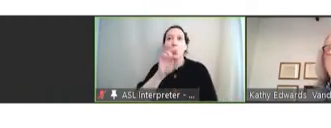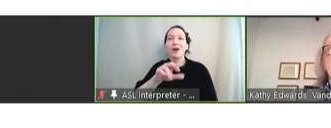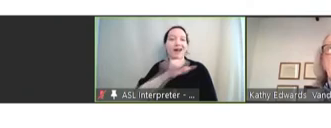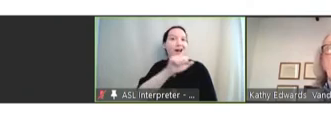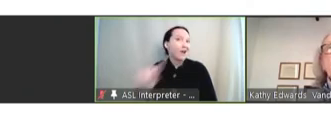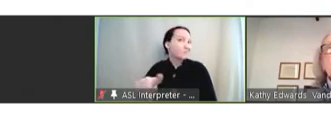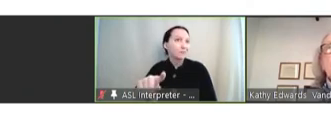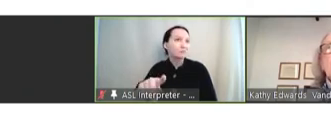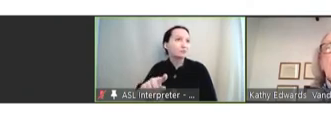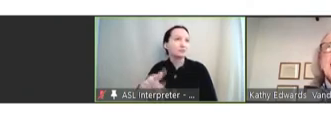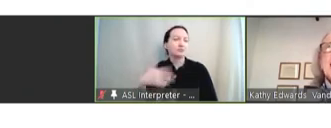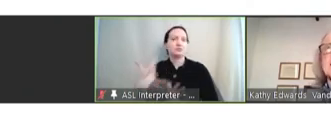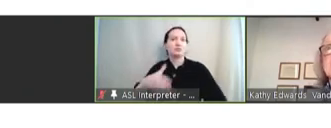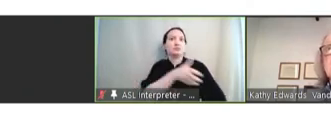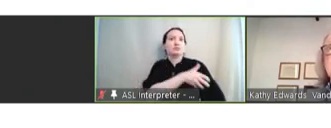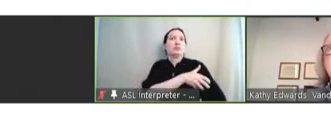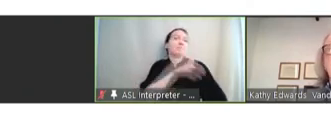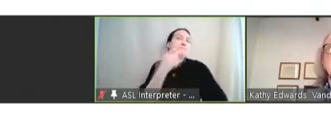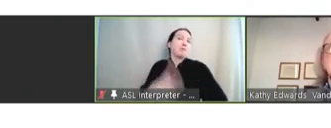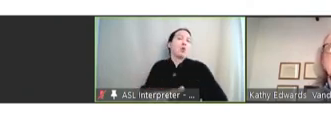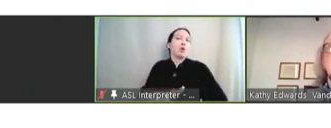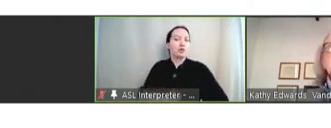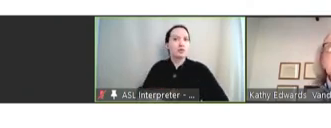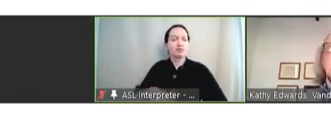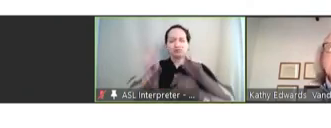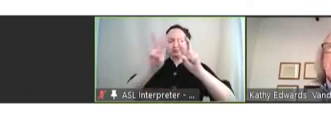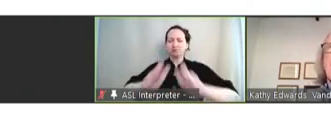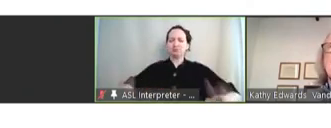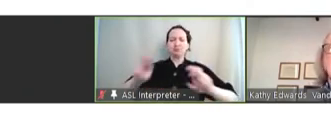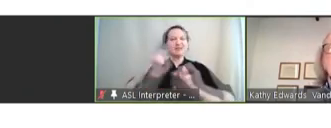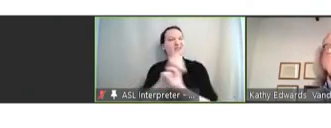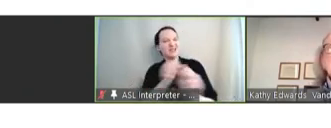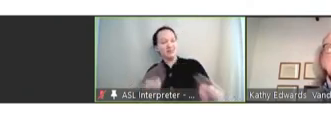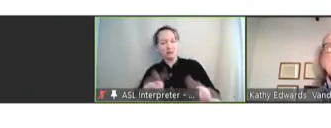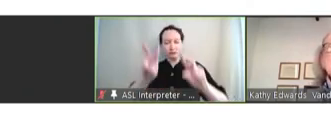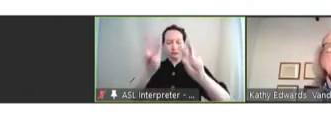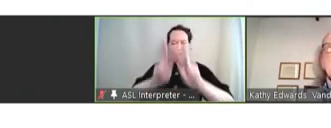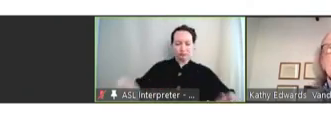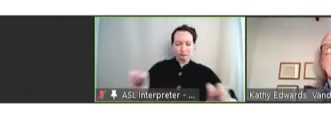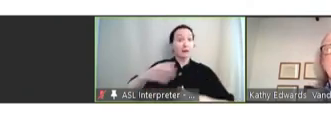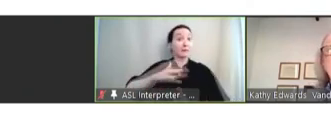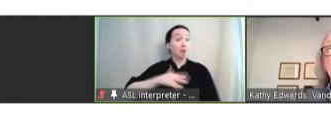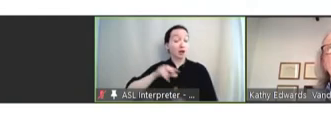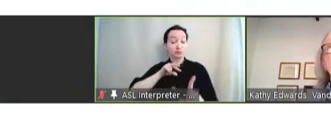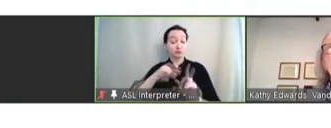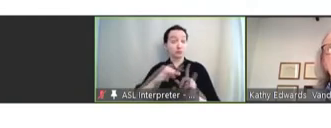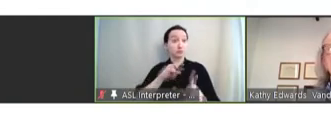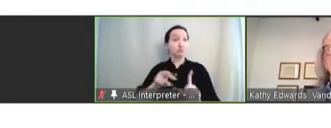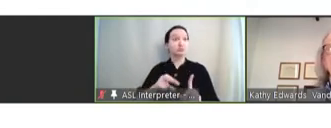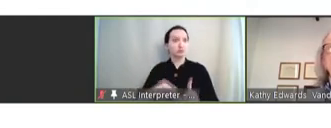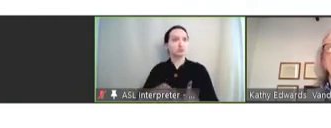been powerful in assessing vaccine safety. And my assessment has been that it had a major role